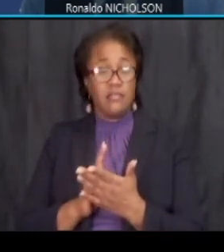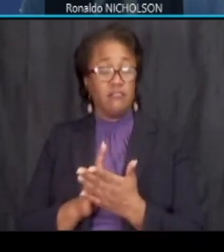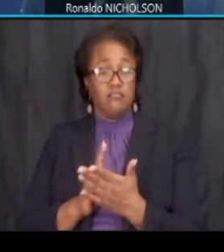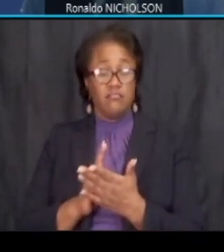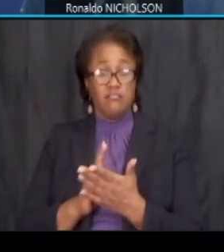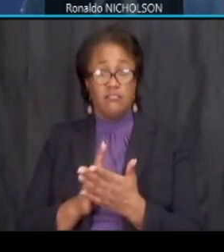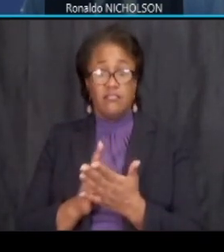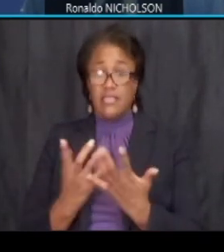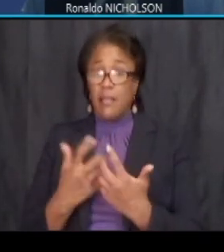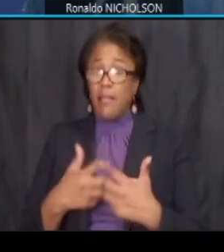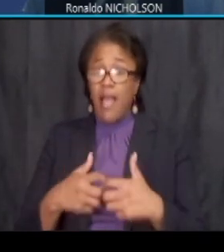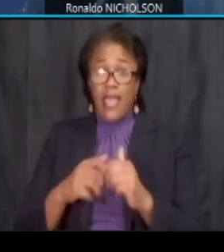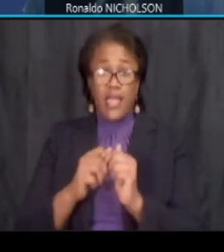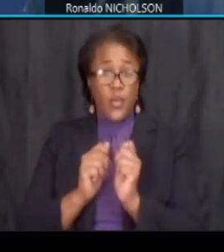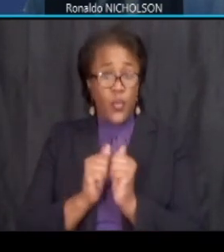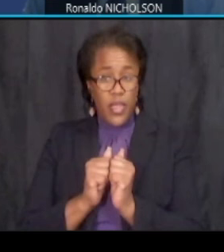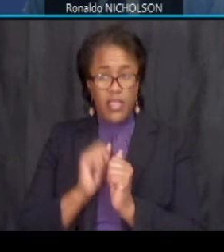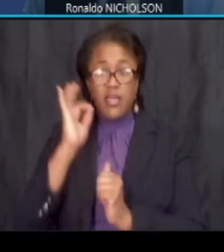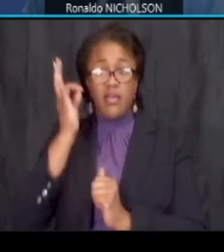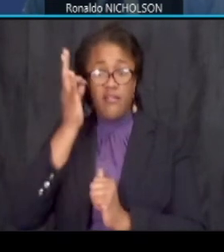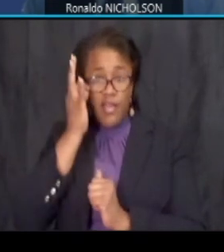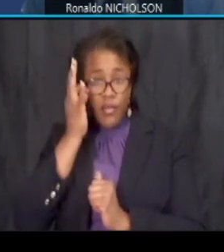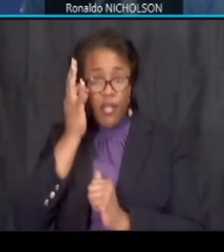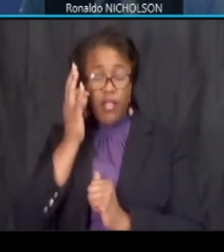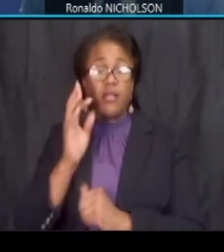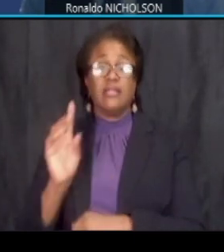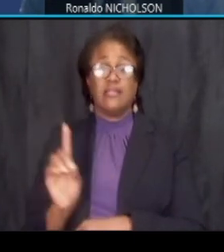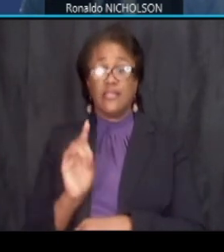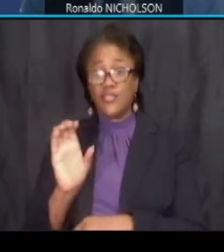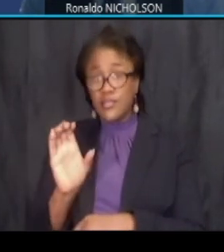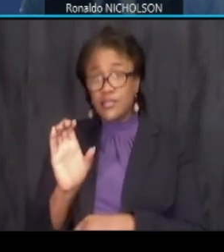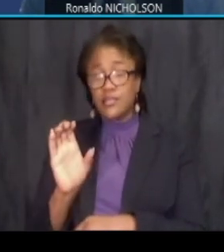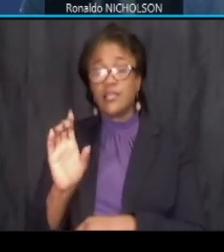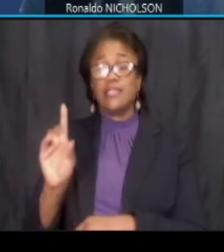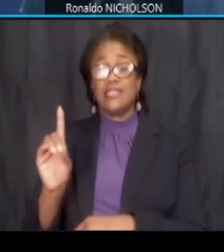with federal and district of columbia as well as ddot requirements and laws